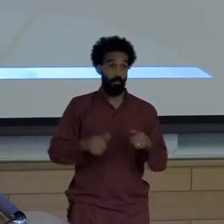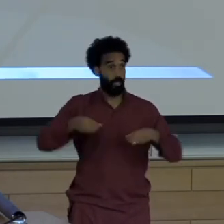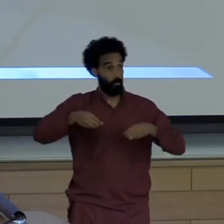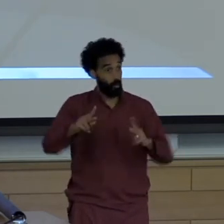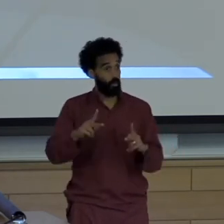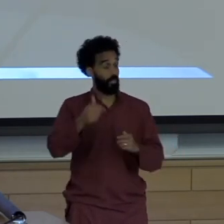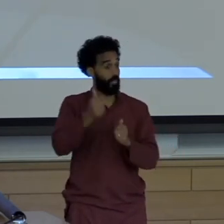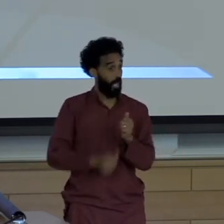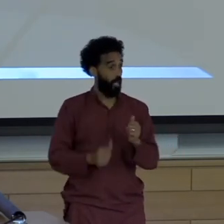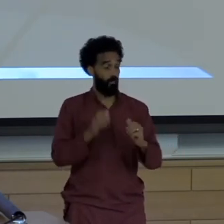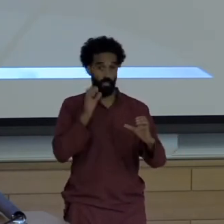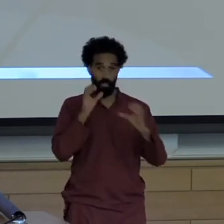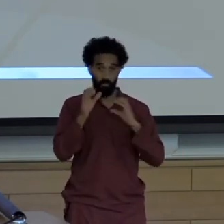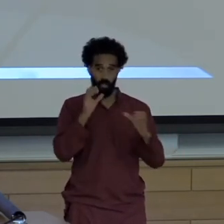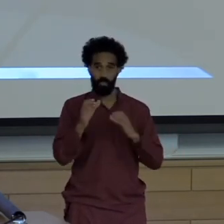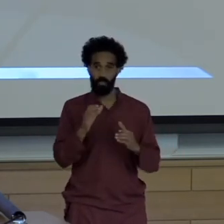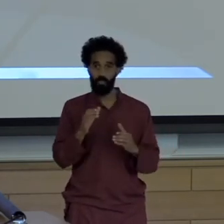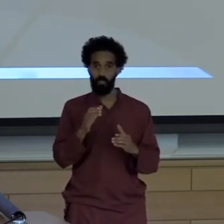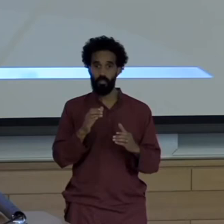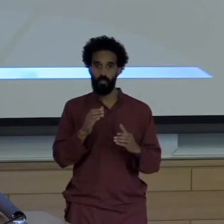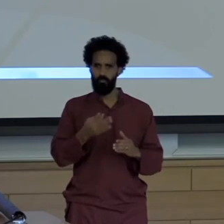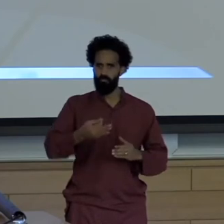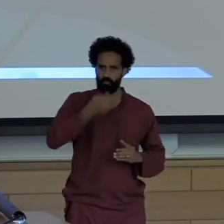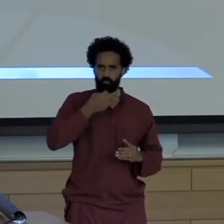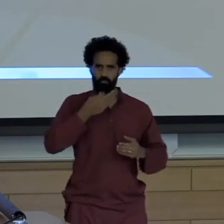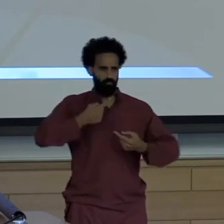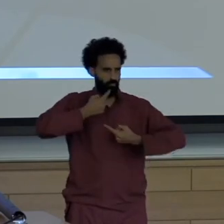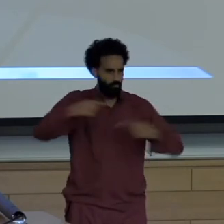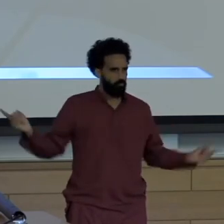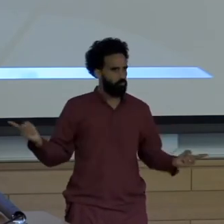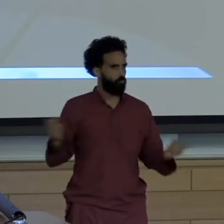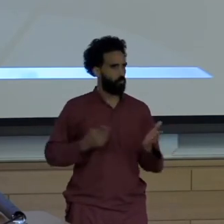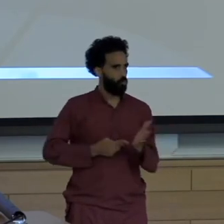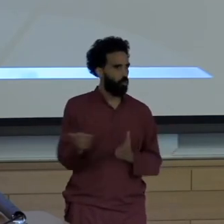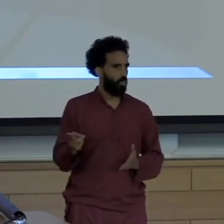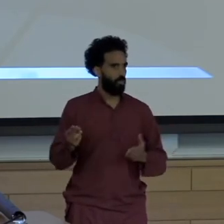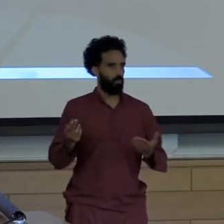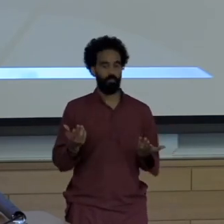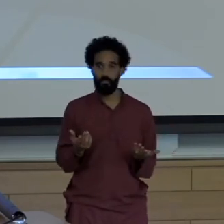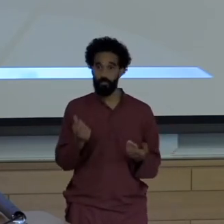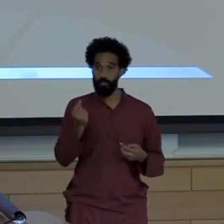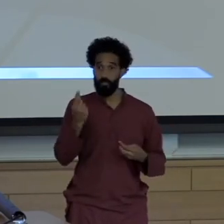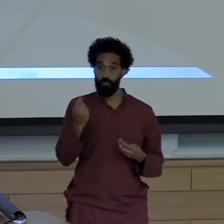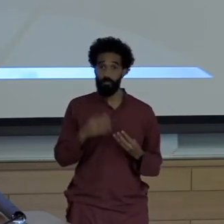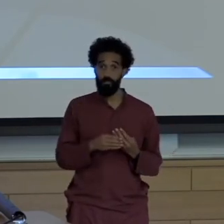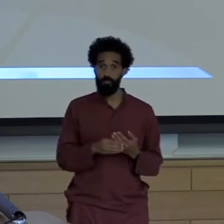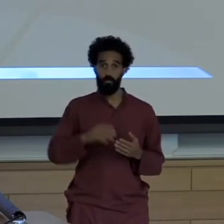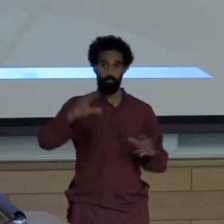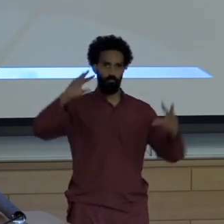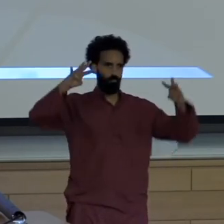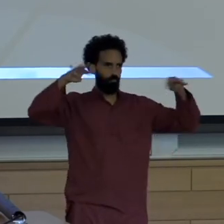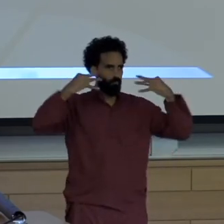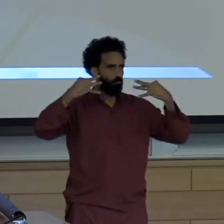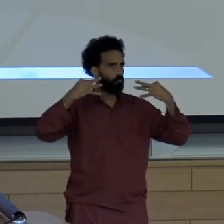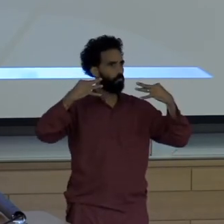Whether you feel comfortable about it or not Grab the spotlight, pick up the microphone,